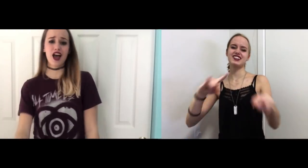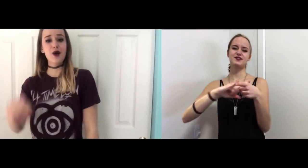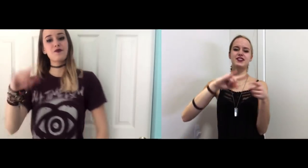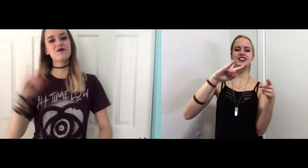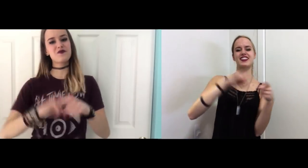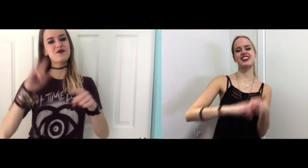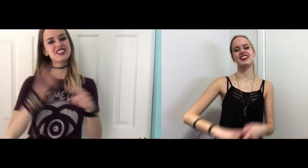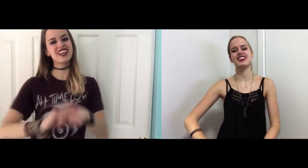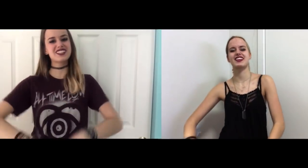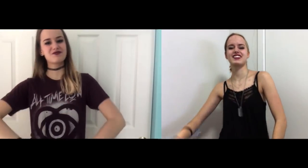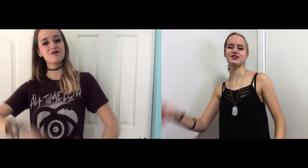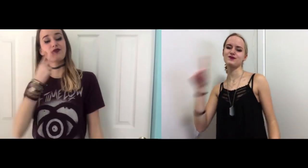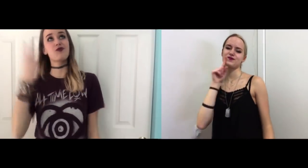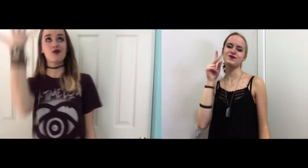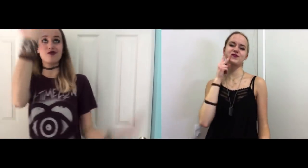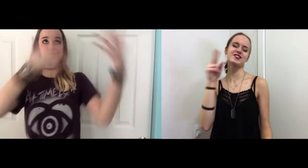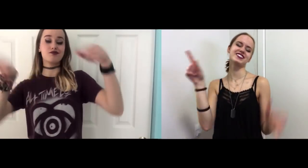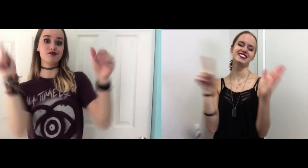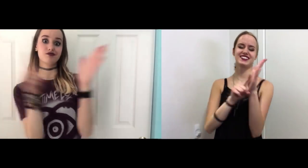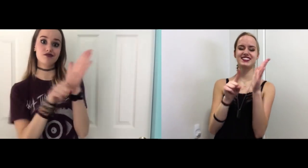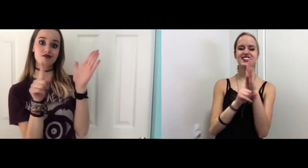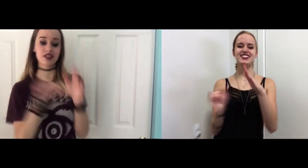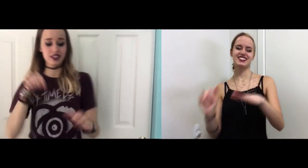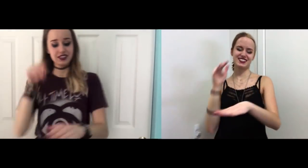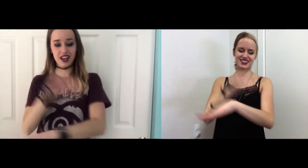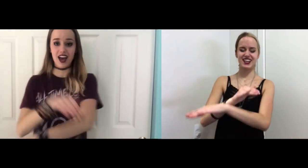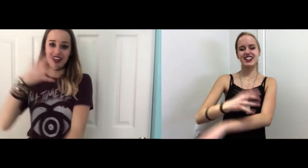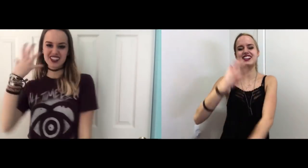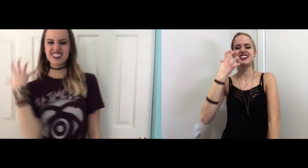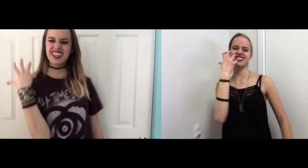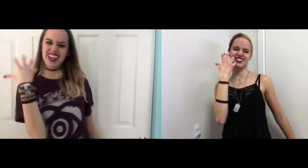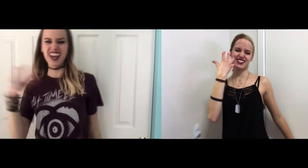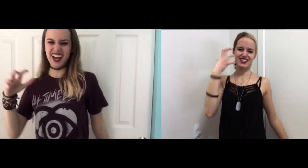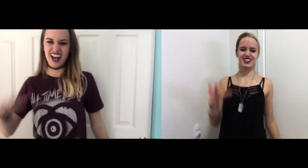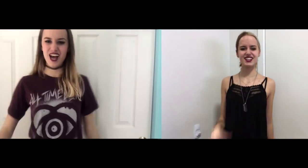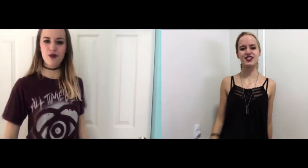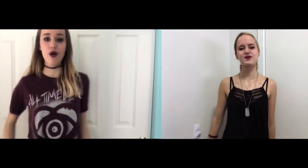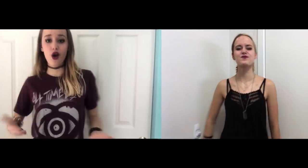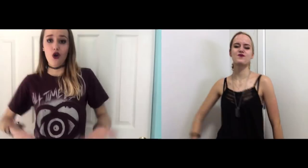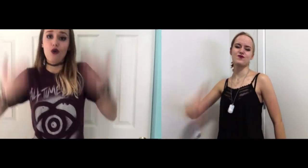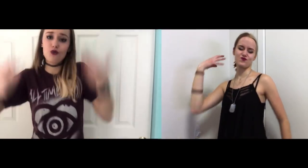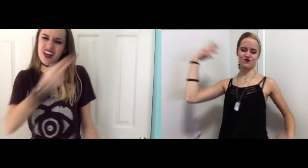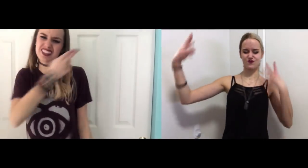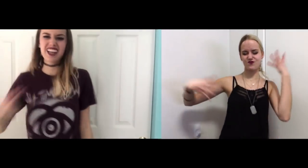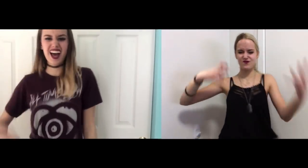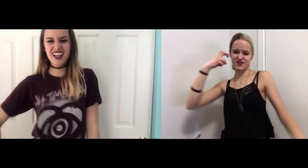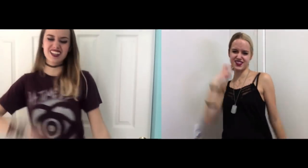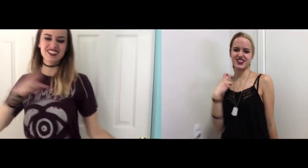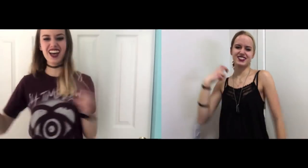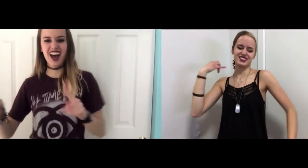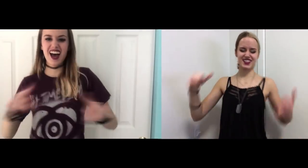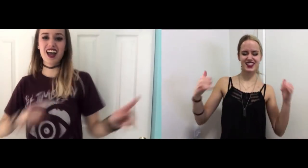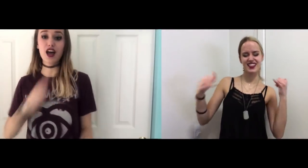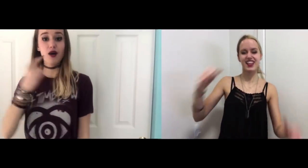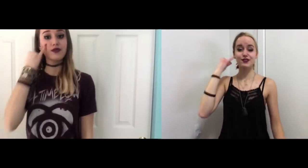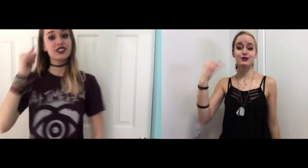A pack of Camels and a smoke alarm This night is heating up! Raise hell and turn it up!